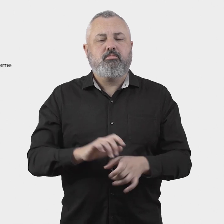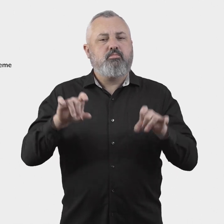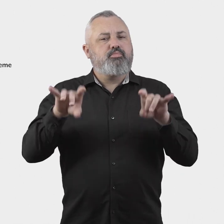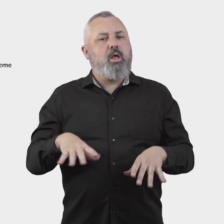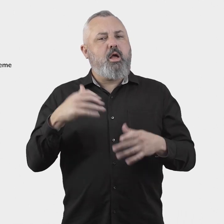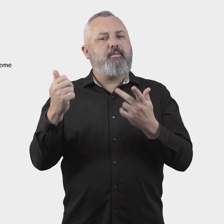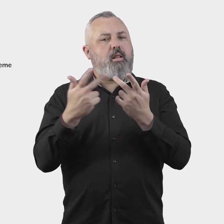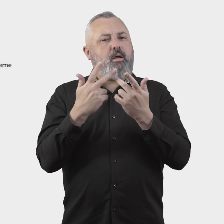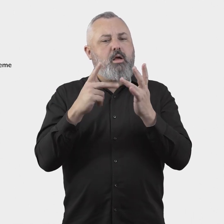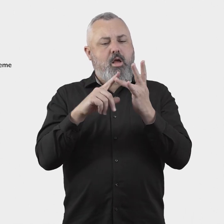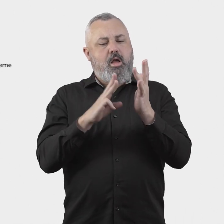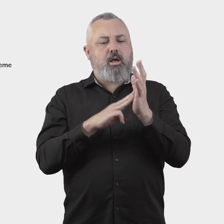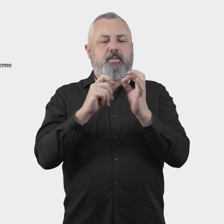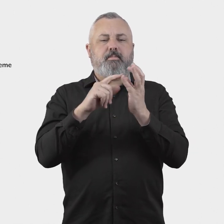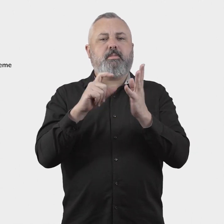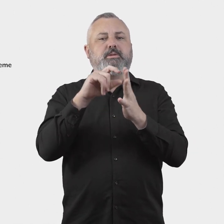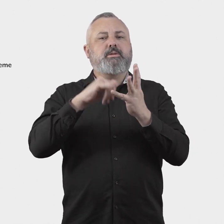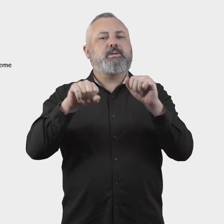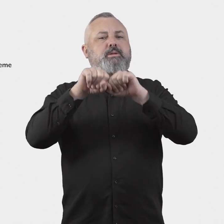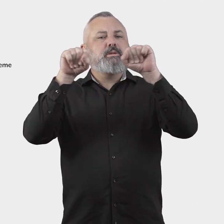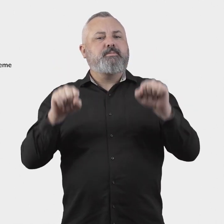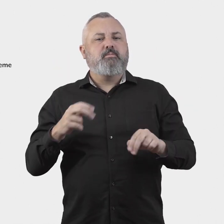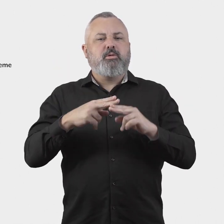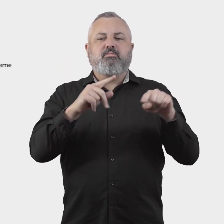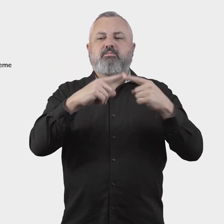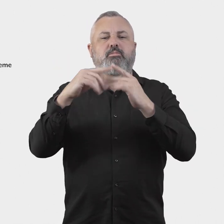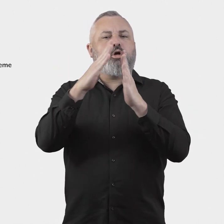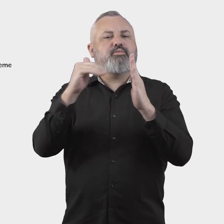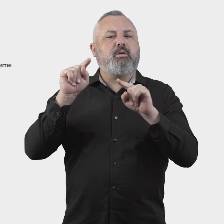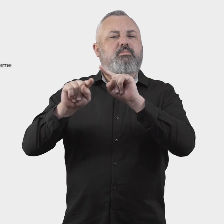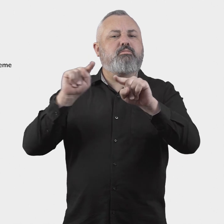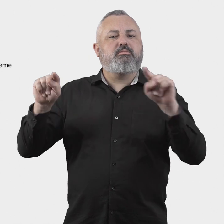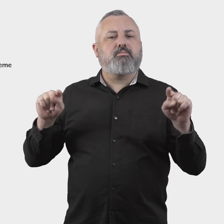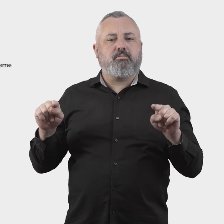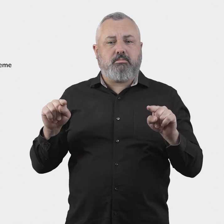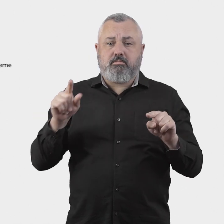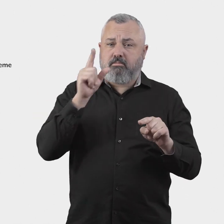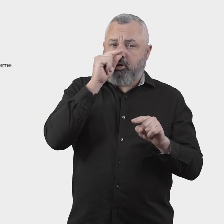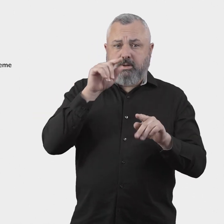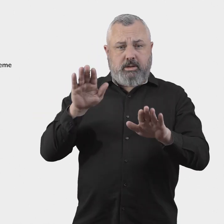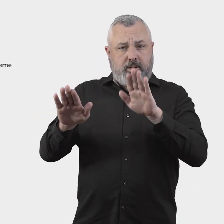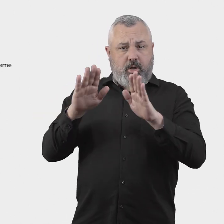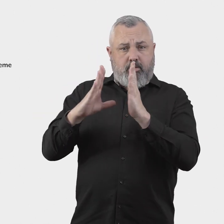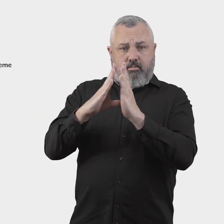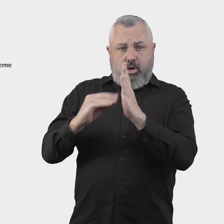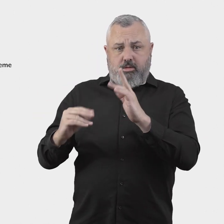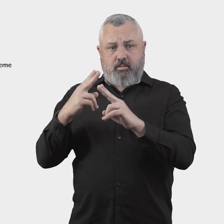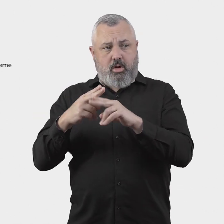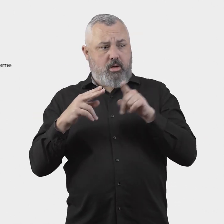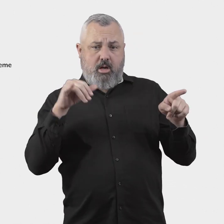Having regard to the objectives of existing industry ombuds schemes in Australia, potential objectives of the